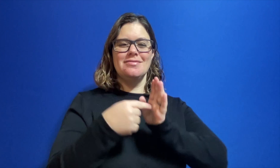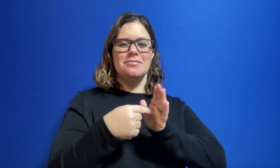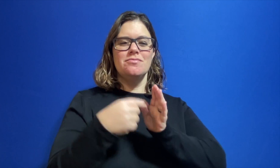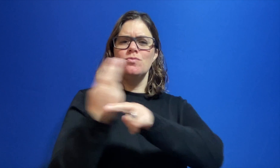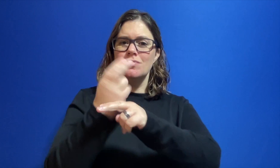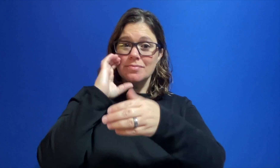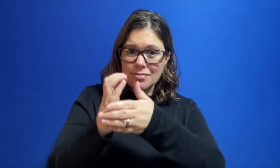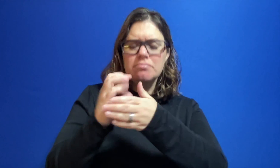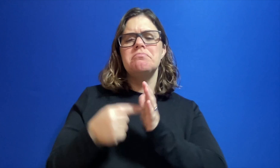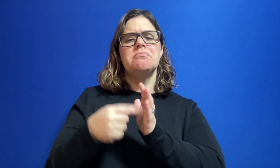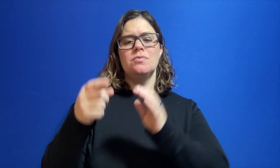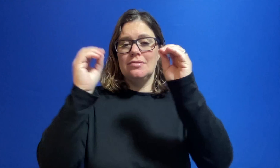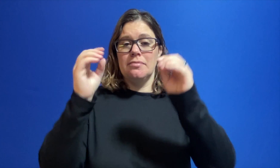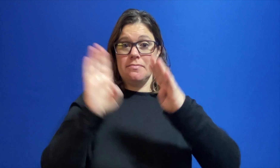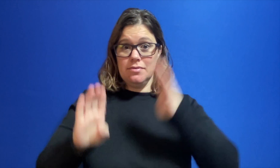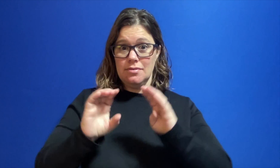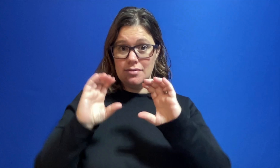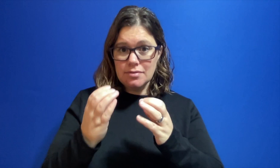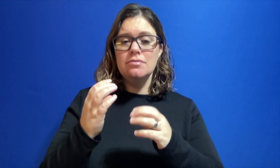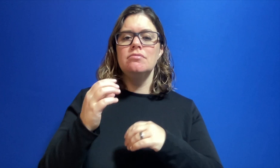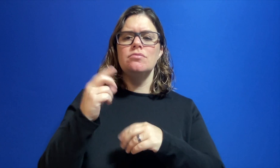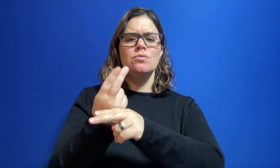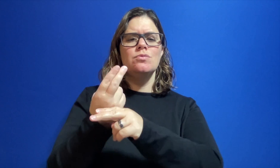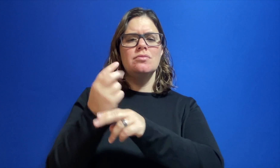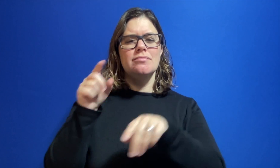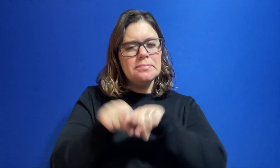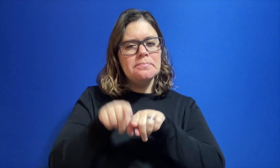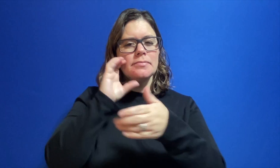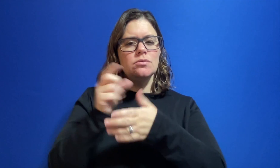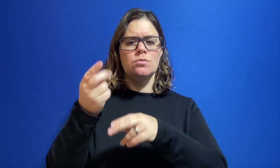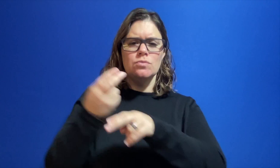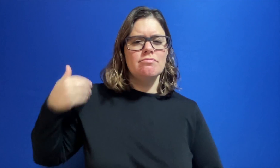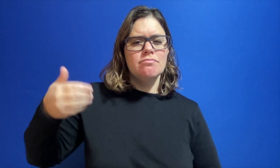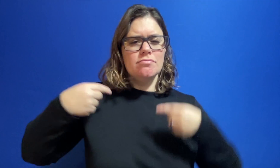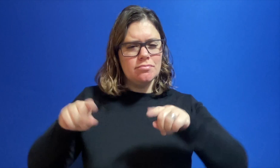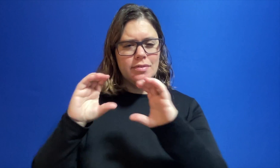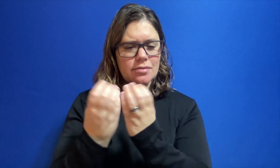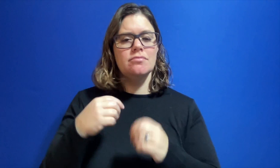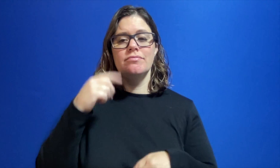Another example using pictures. For example, you teach Biology class, you'd use the same pictures that you frequently use for class.